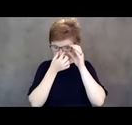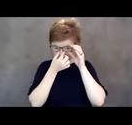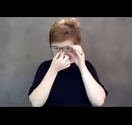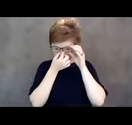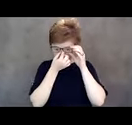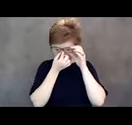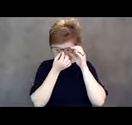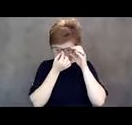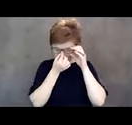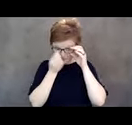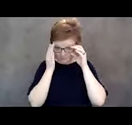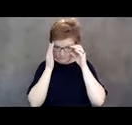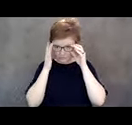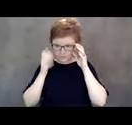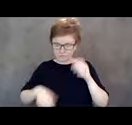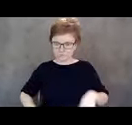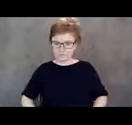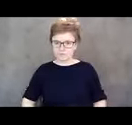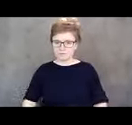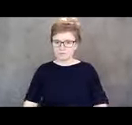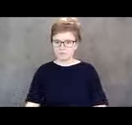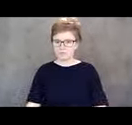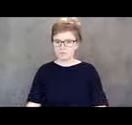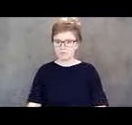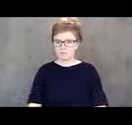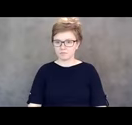There's a lot of people that have been scared and sad,